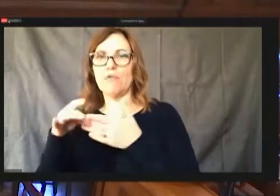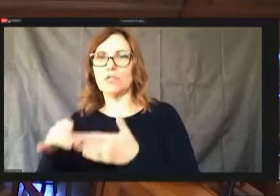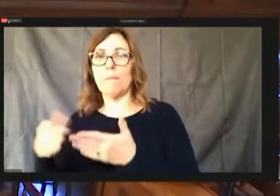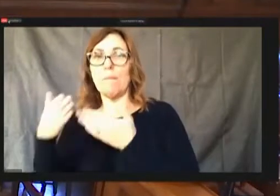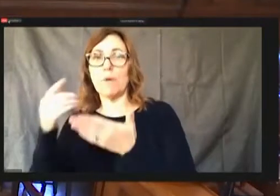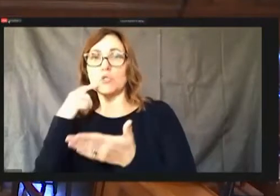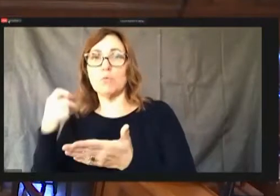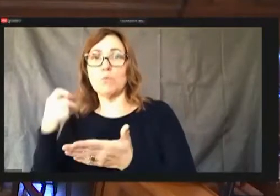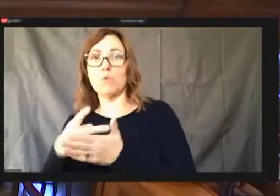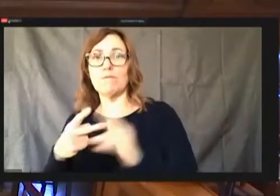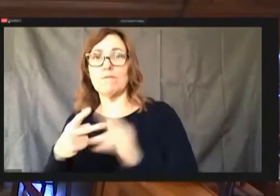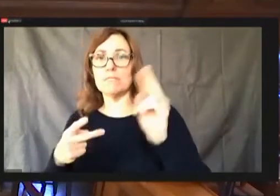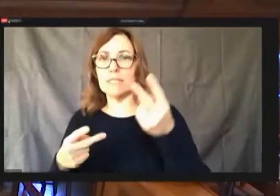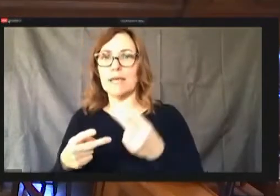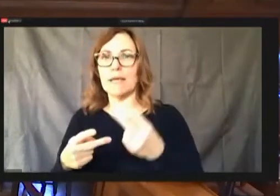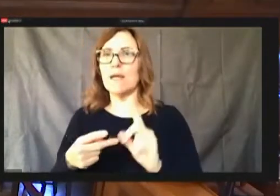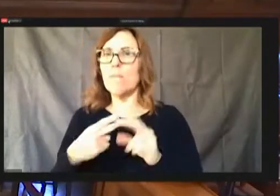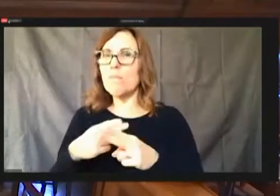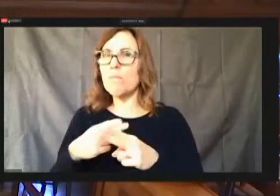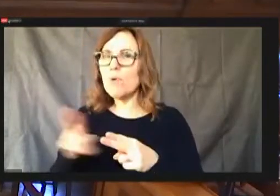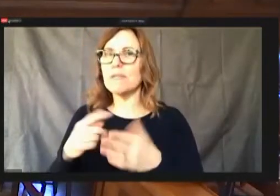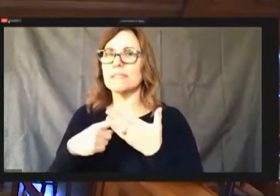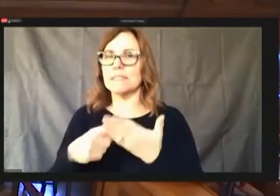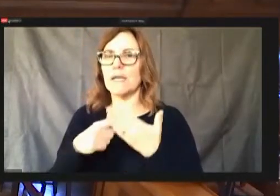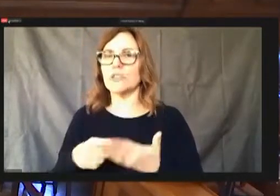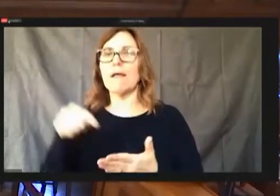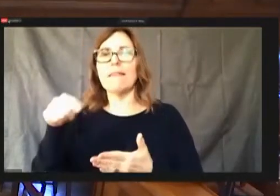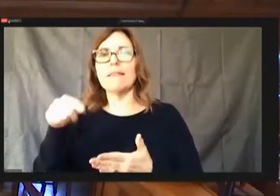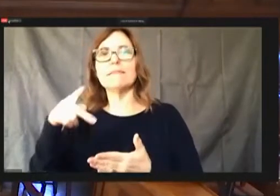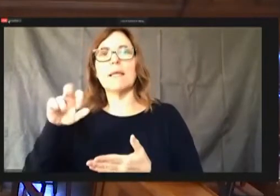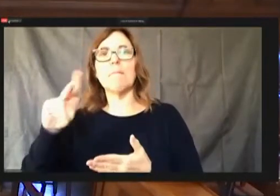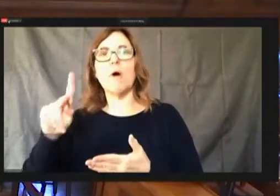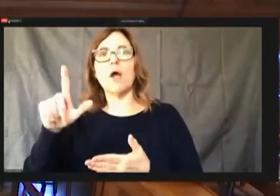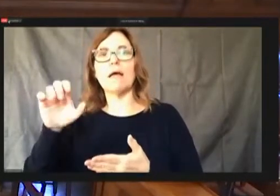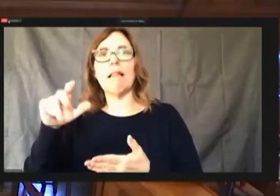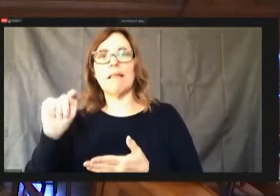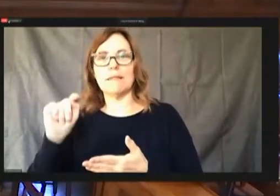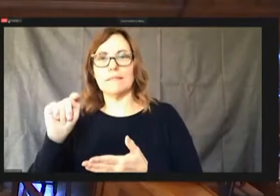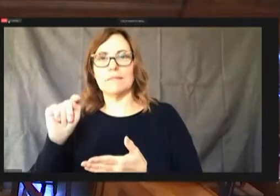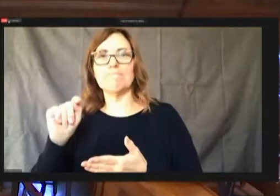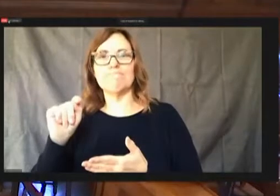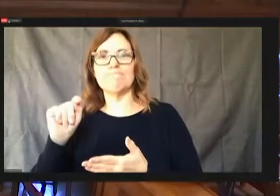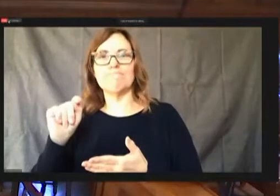very brief discussion. This is the park that a long, long, long street in you know Cliff neighborhood that has been